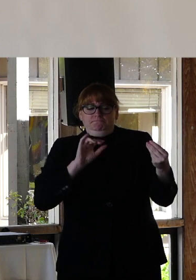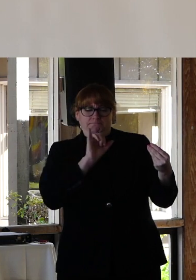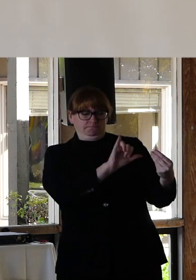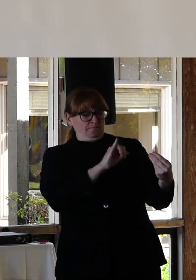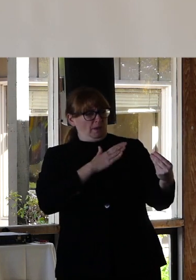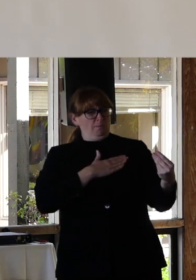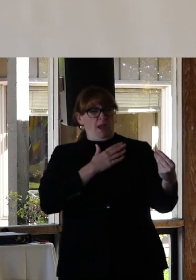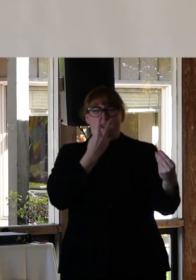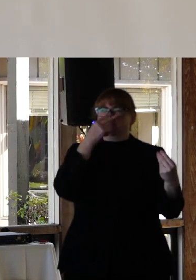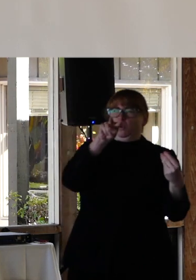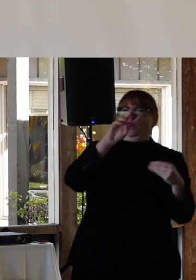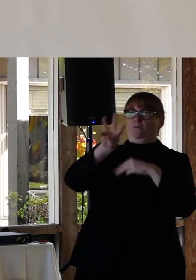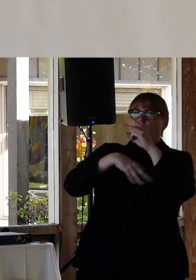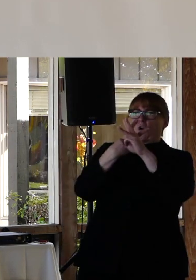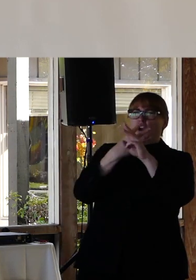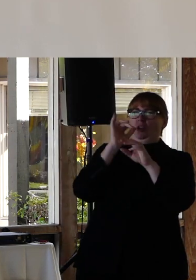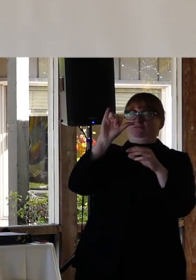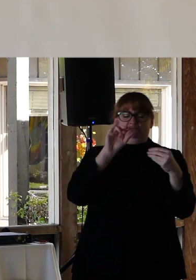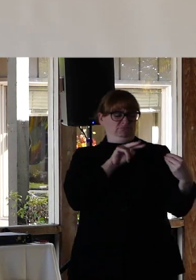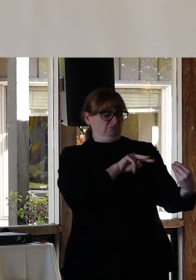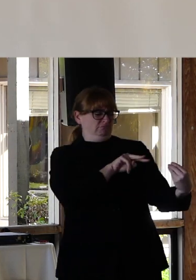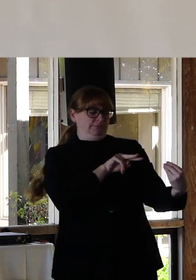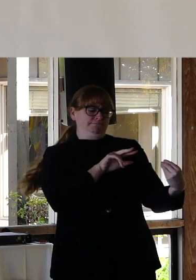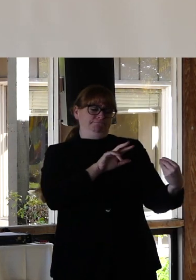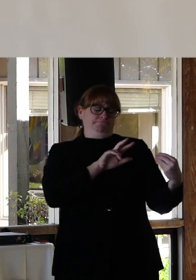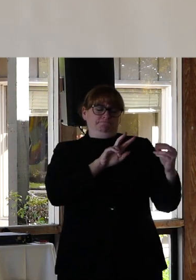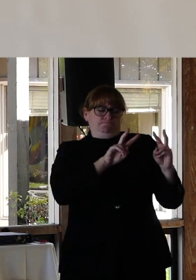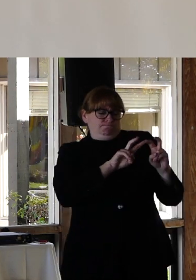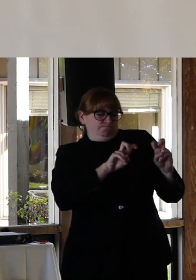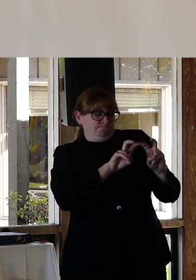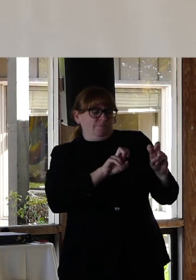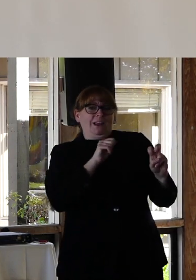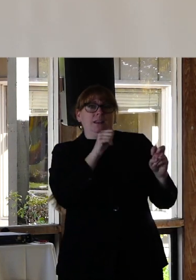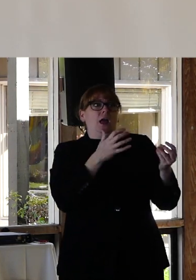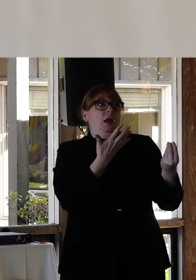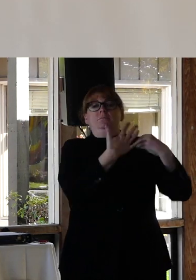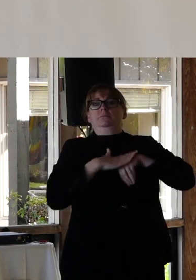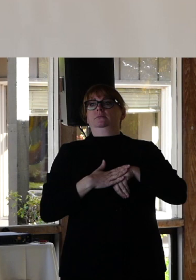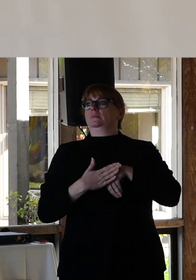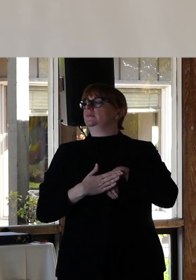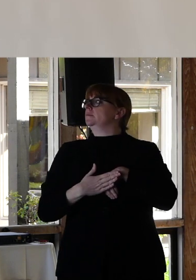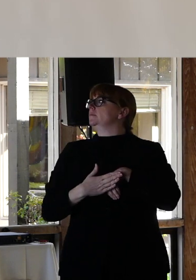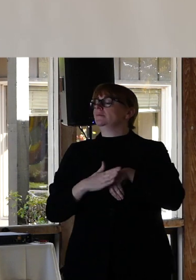and rather than maintaining that internalized oppression. Have the ability